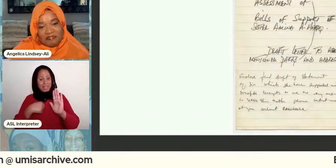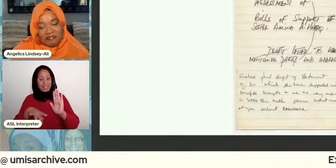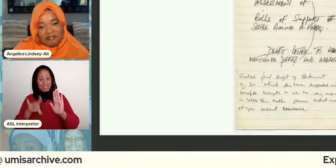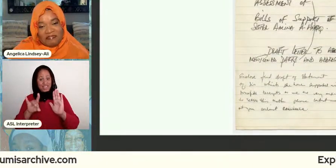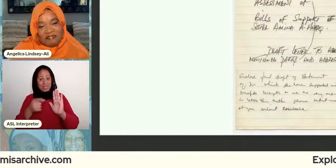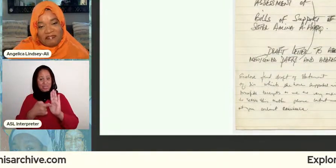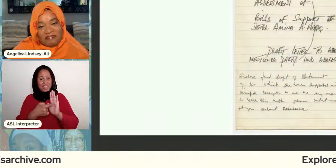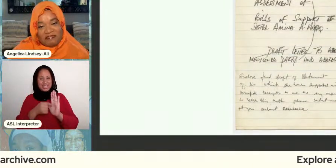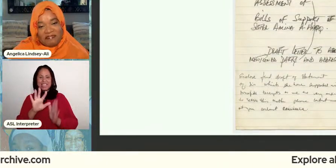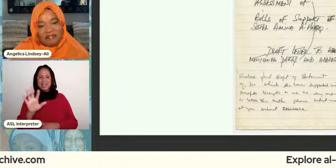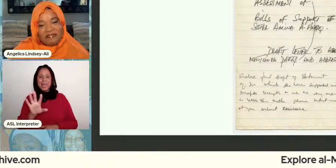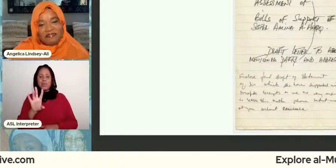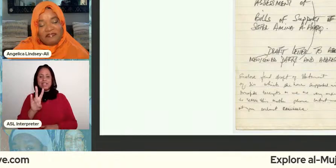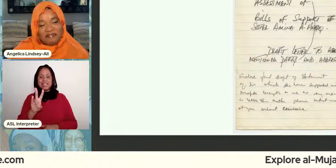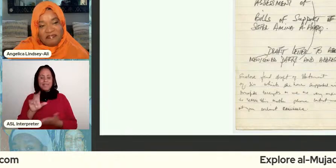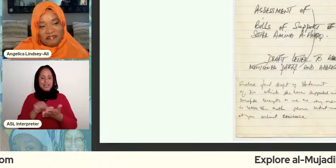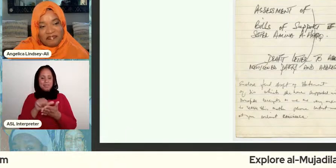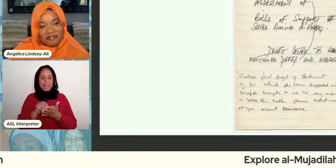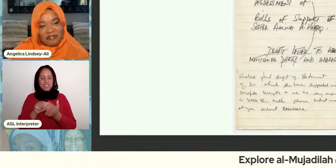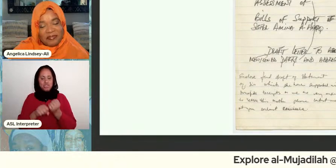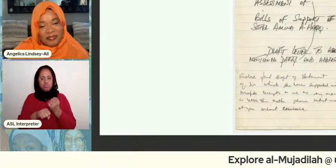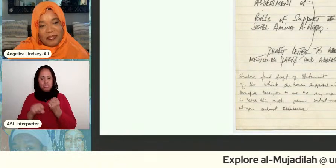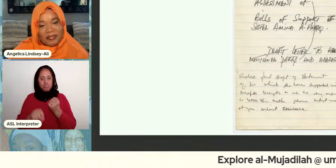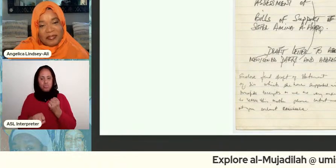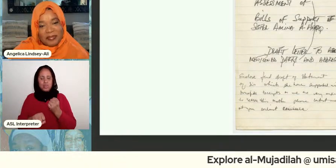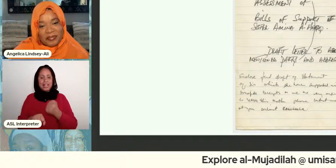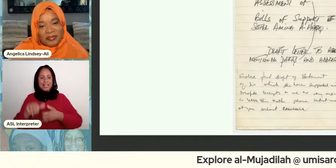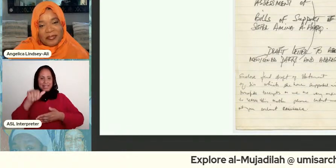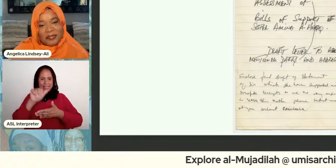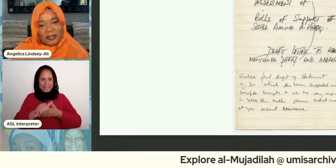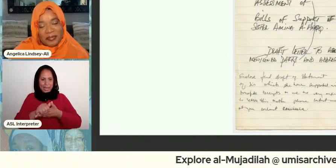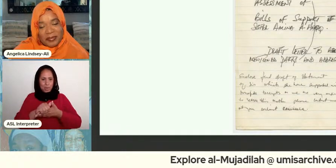seven pages and they were stapled together this what you see on the screen right now